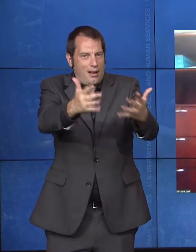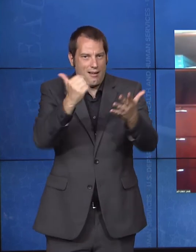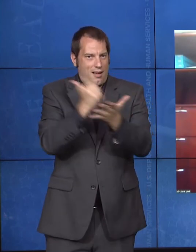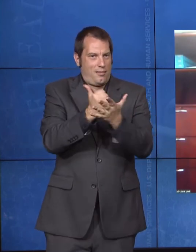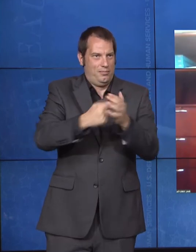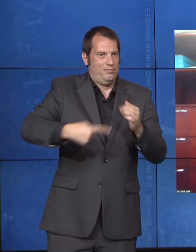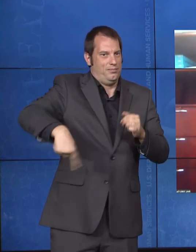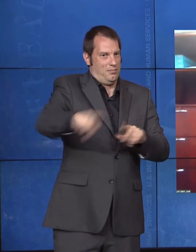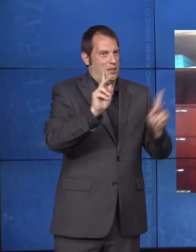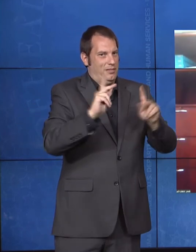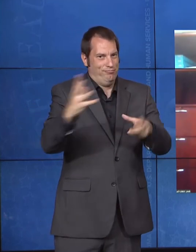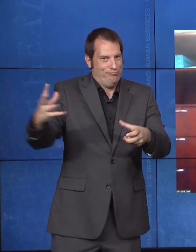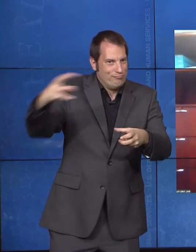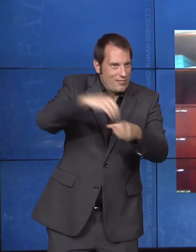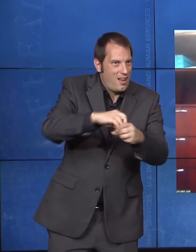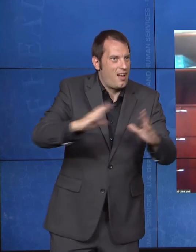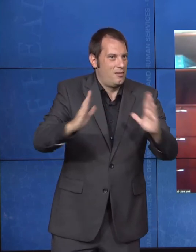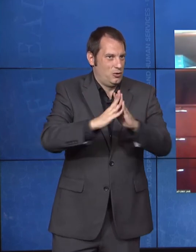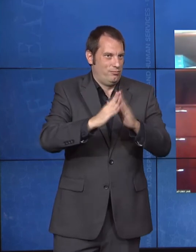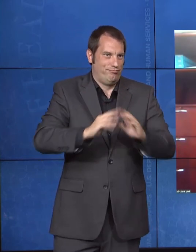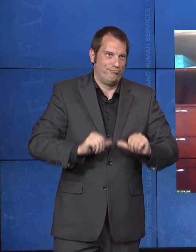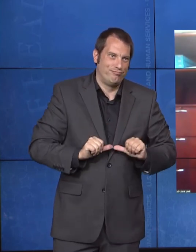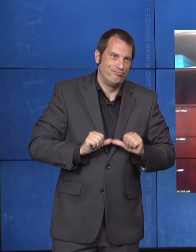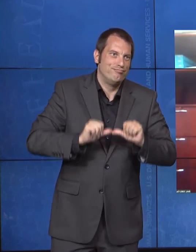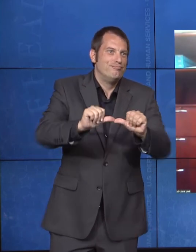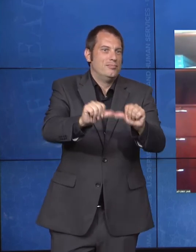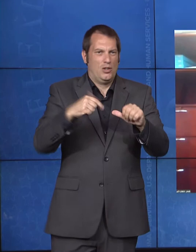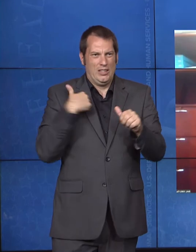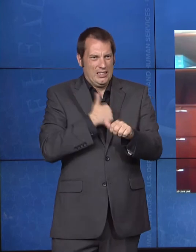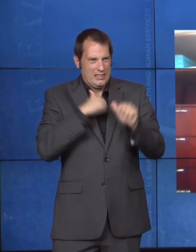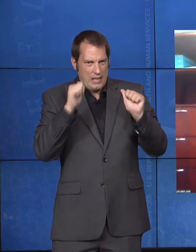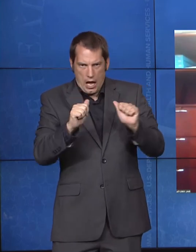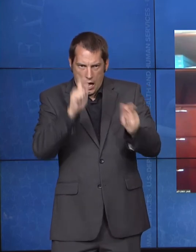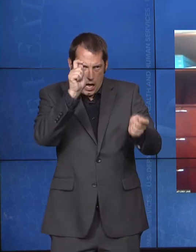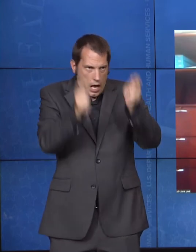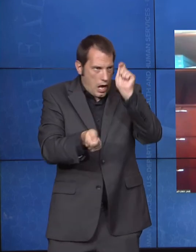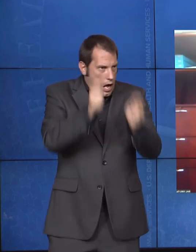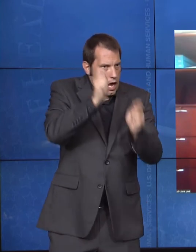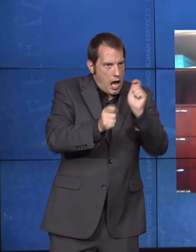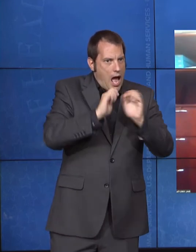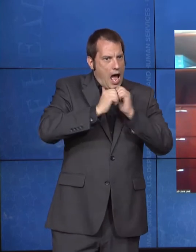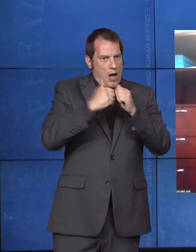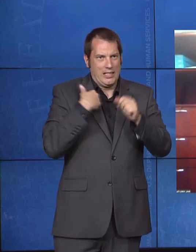and supports that are hyper personal to their unique needs. And that we know, based on the